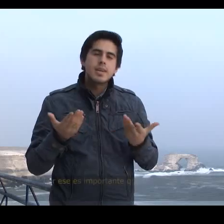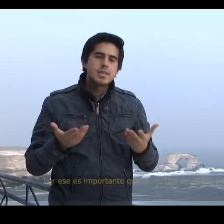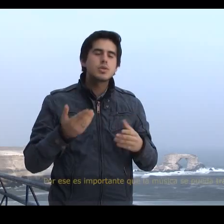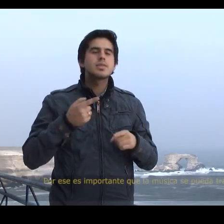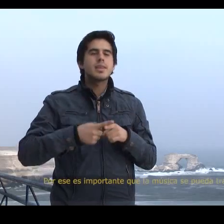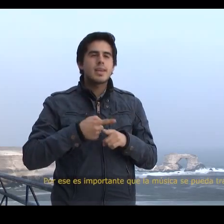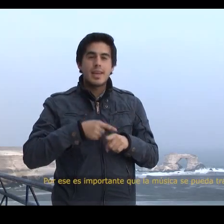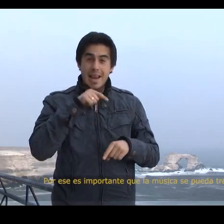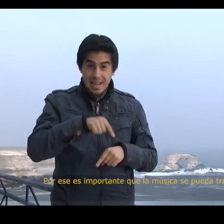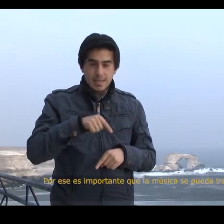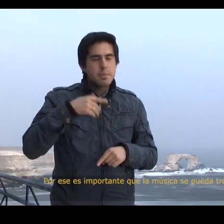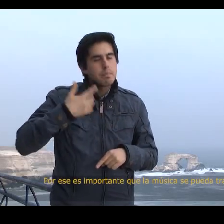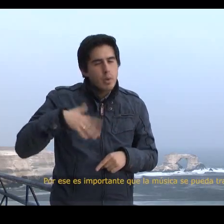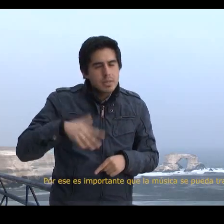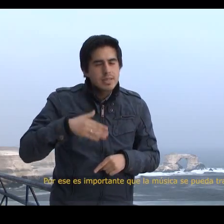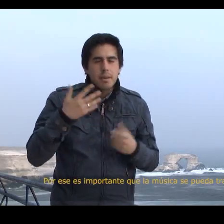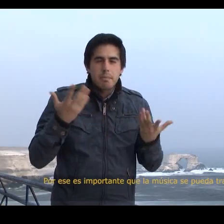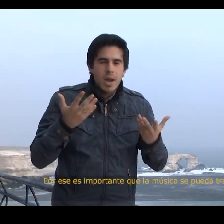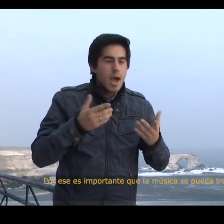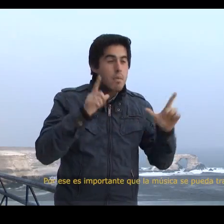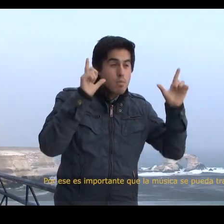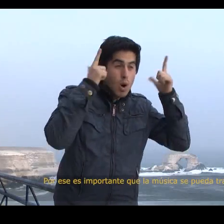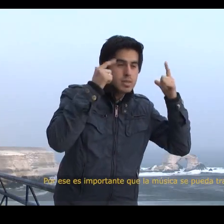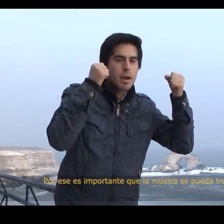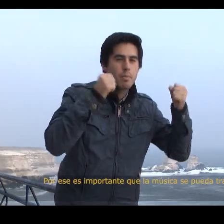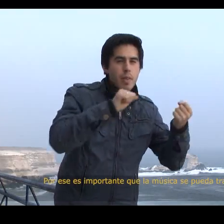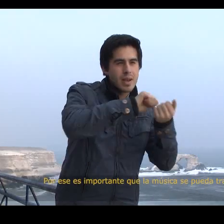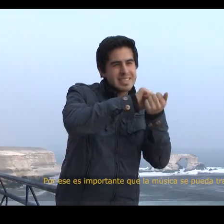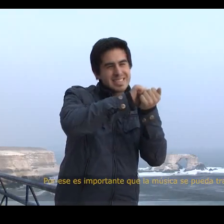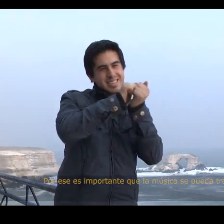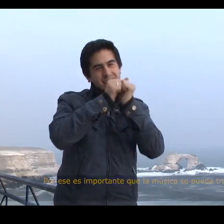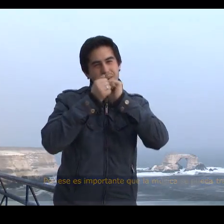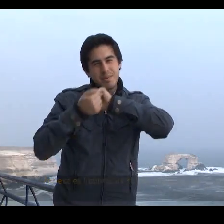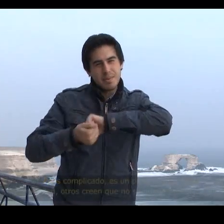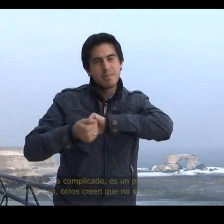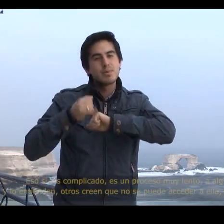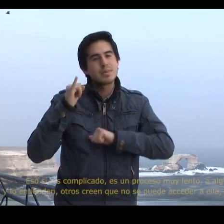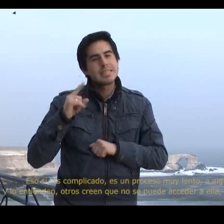For this reason, it is important to transform music into sign language.